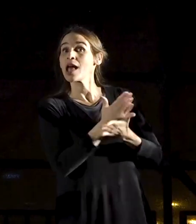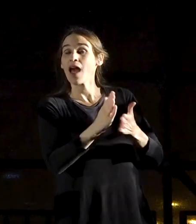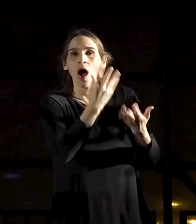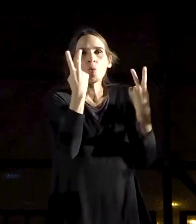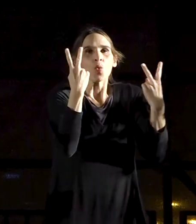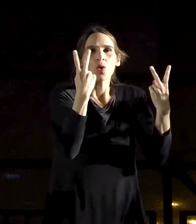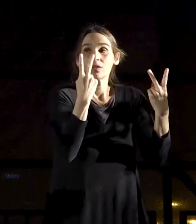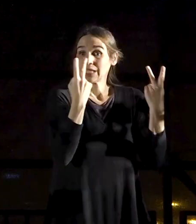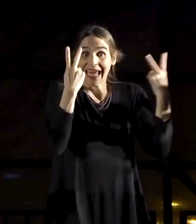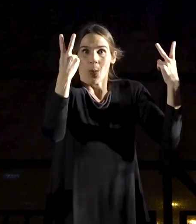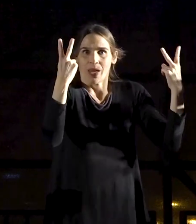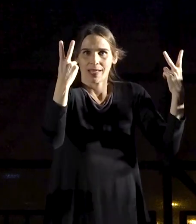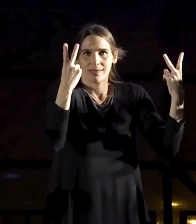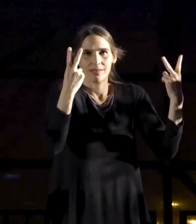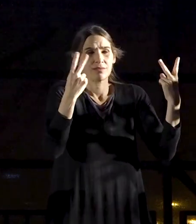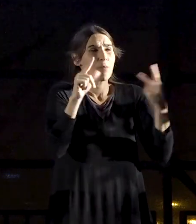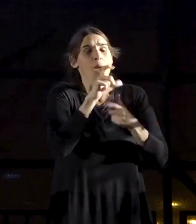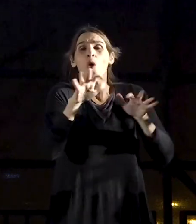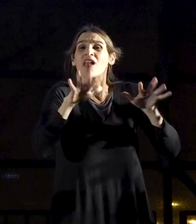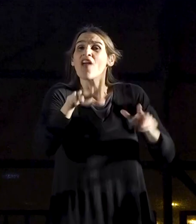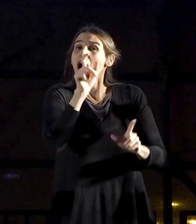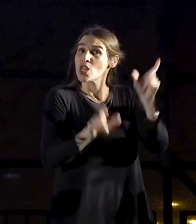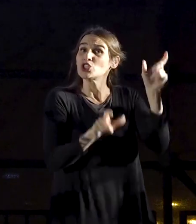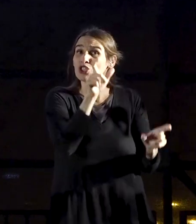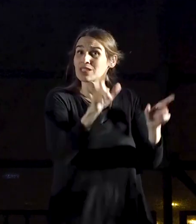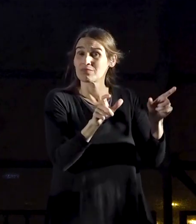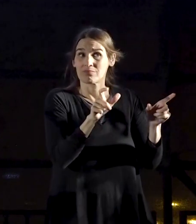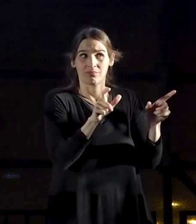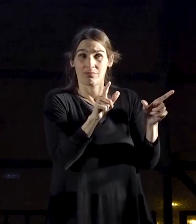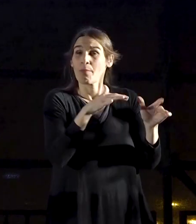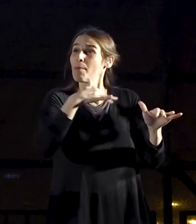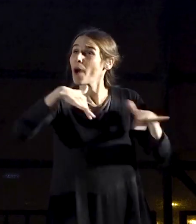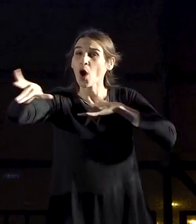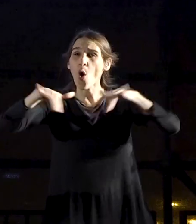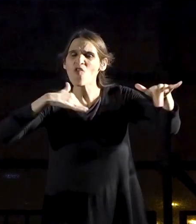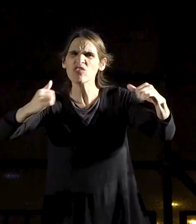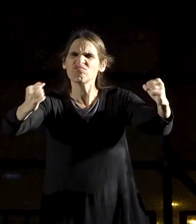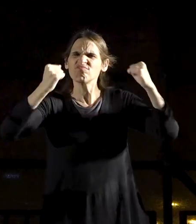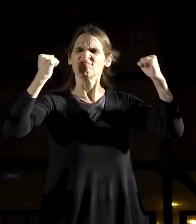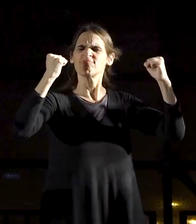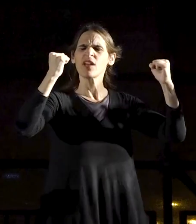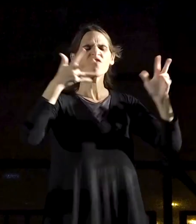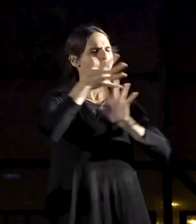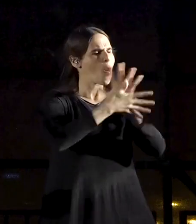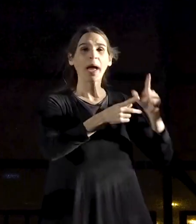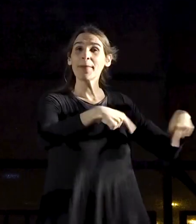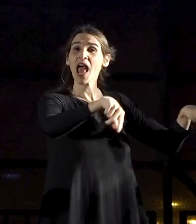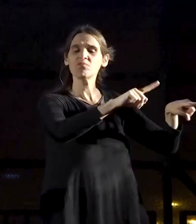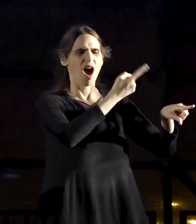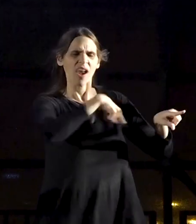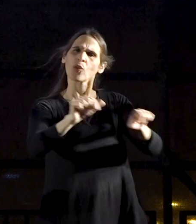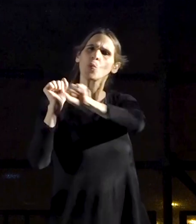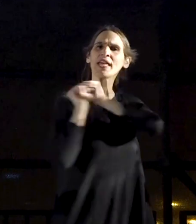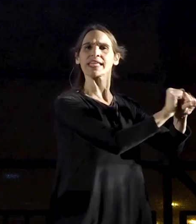it‘s vital to have hundreds of thousands of people be in the streets to tell them: “We are with you!